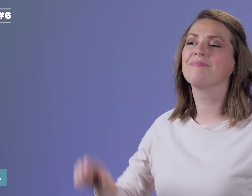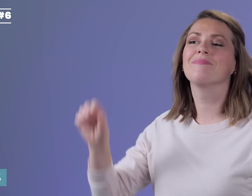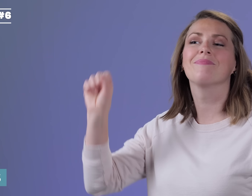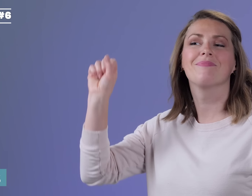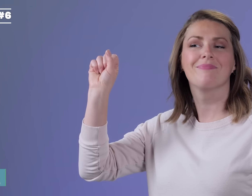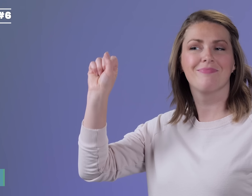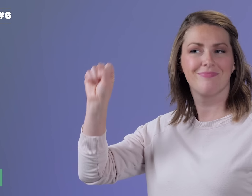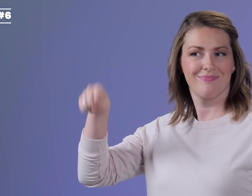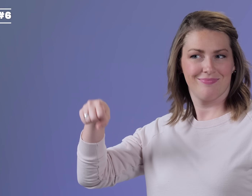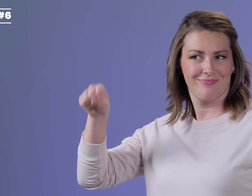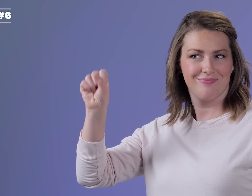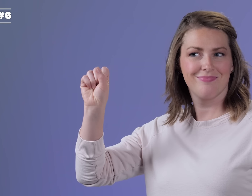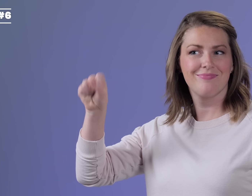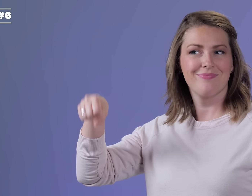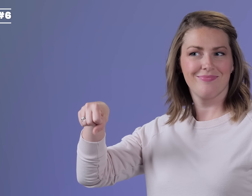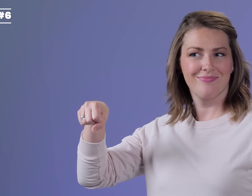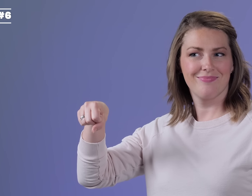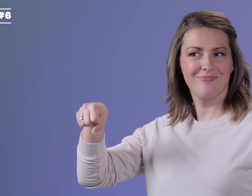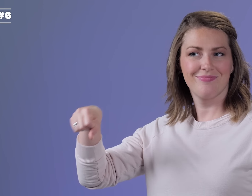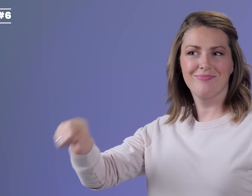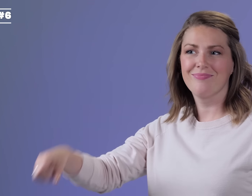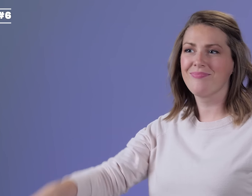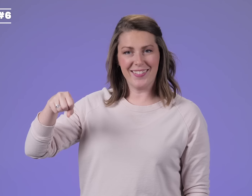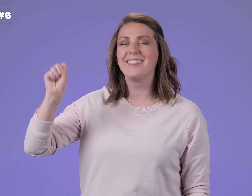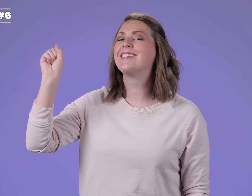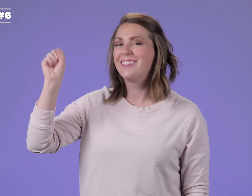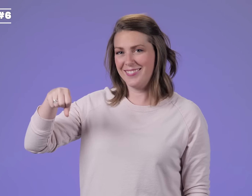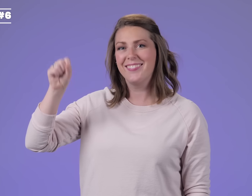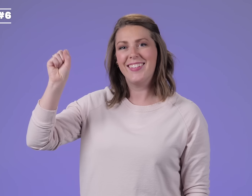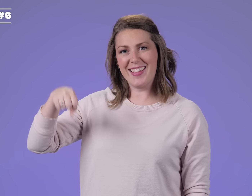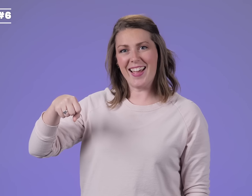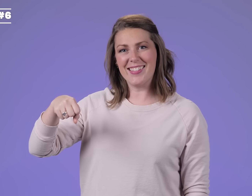Your hand is representing your head nodding. YES